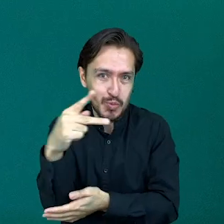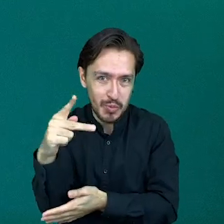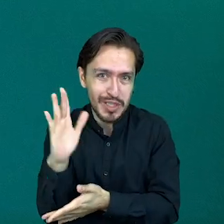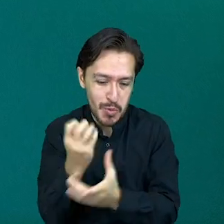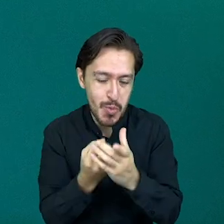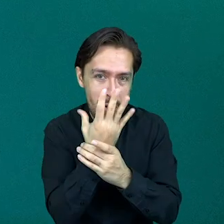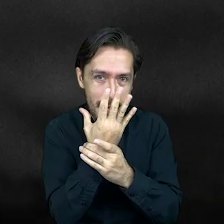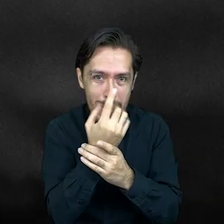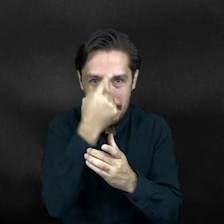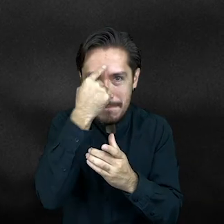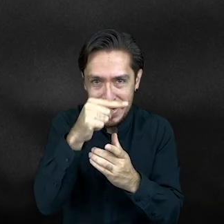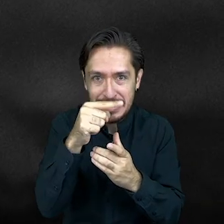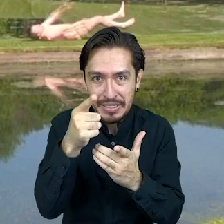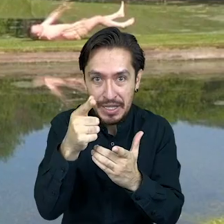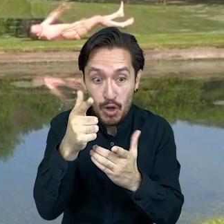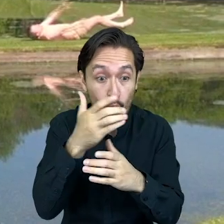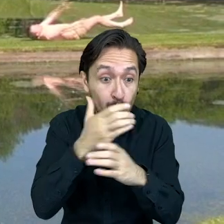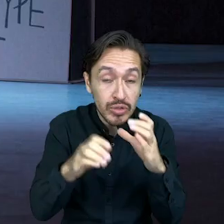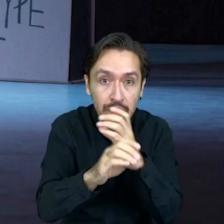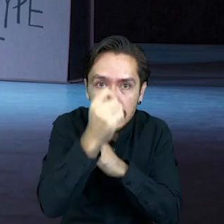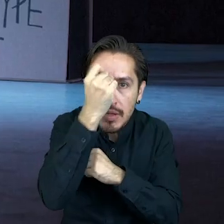This can lead to new and interesting work.